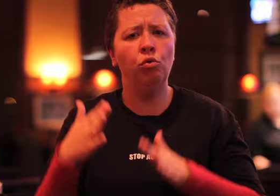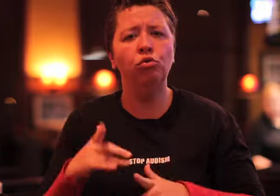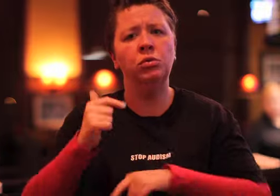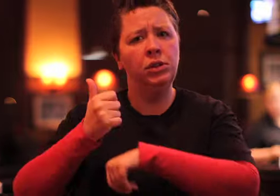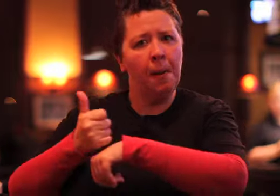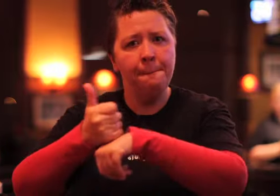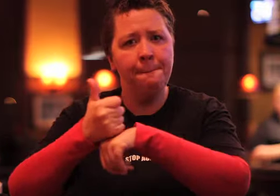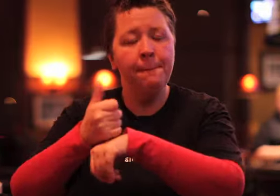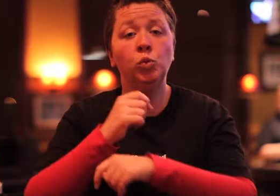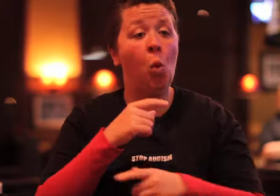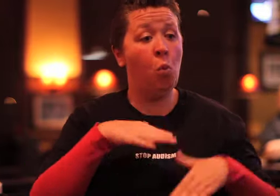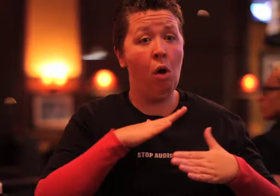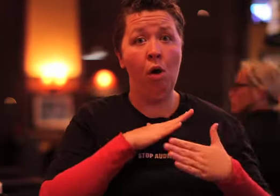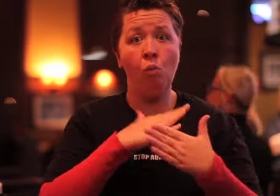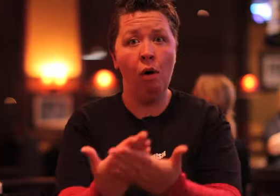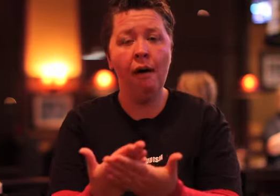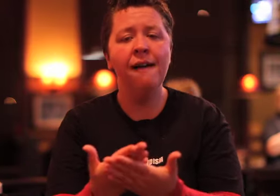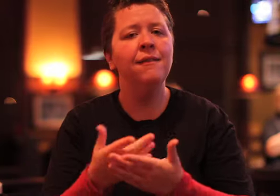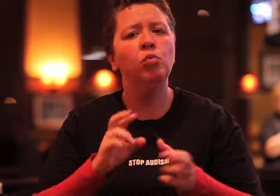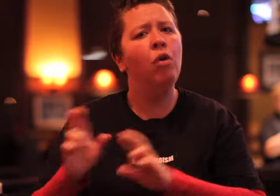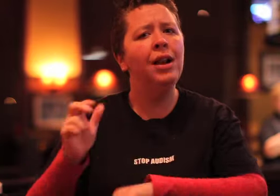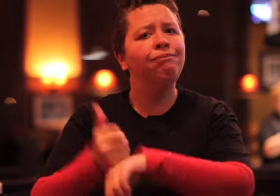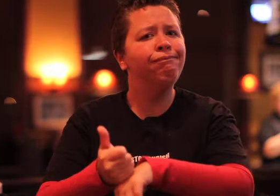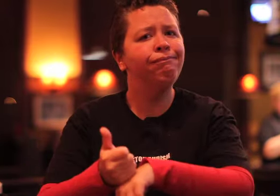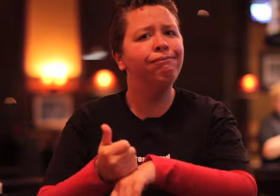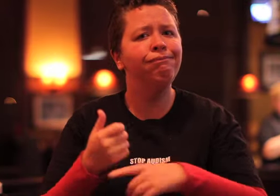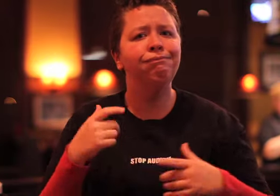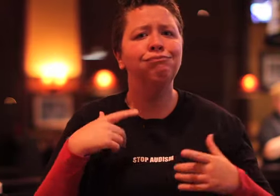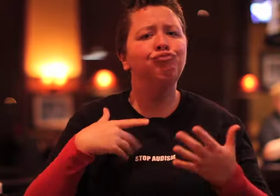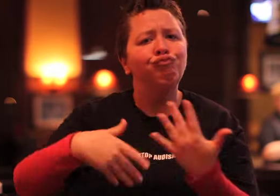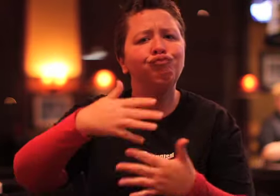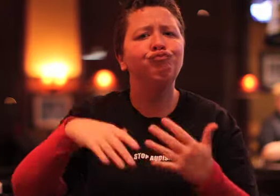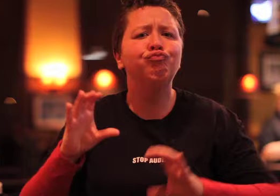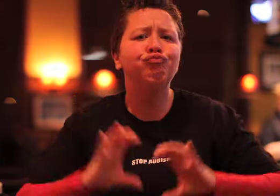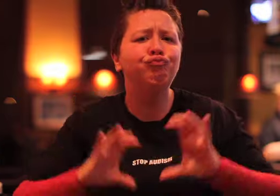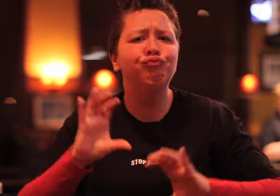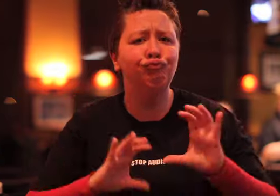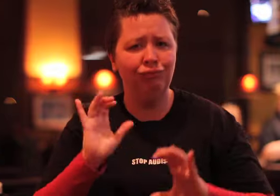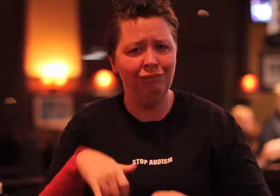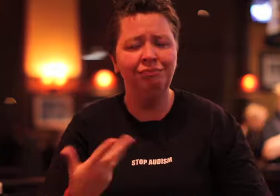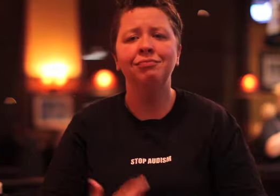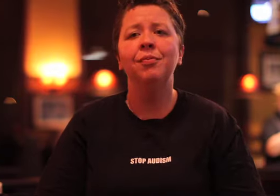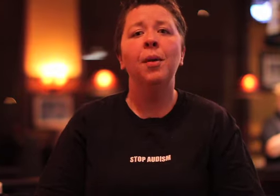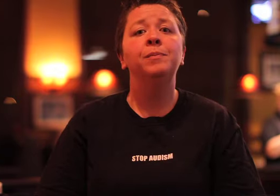We're hoping to have campgrounds set up before walkers arrive to allow for more time for discussions, debriefing.